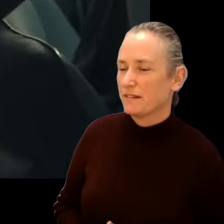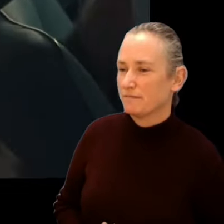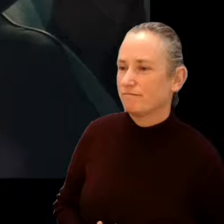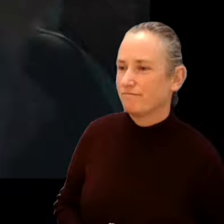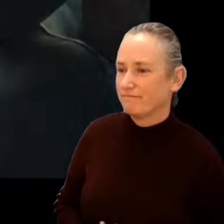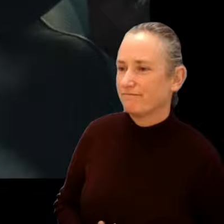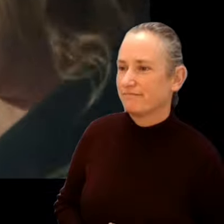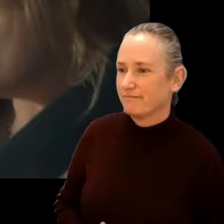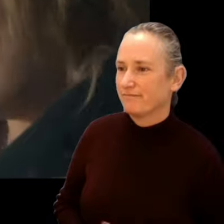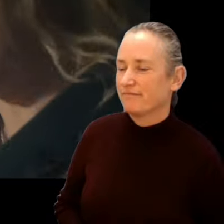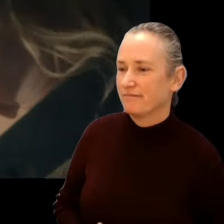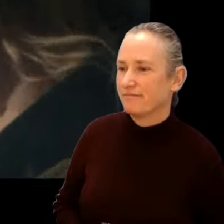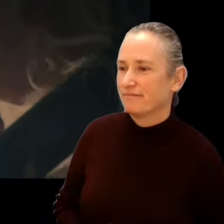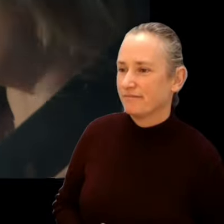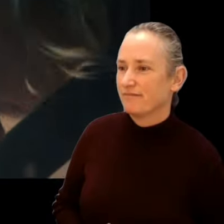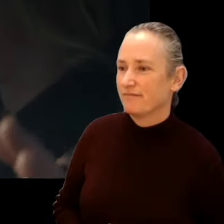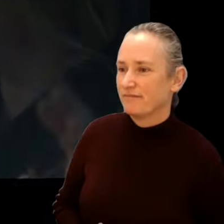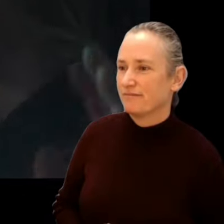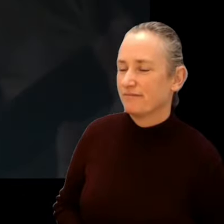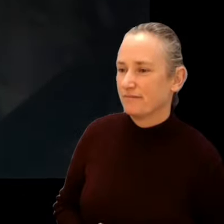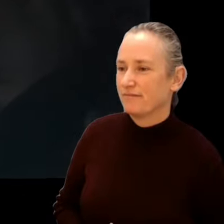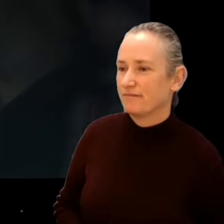[Singing]